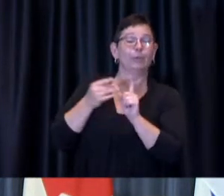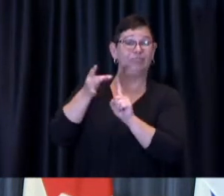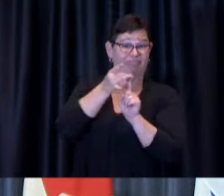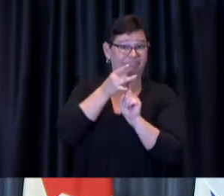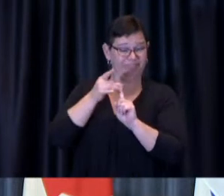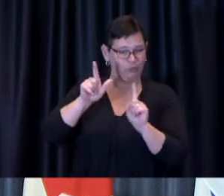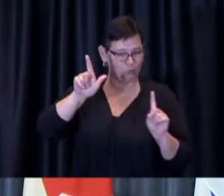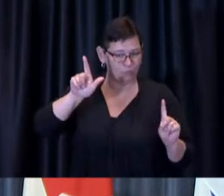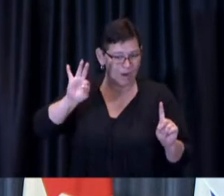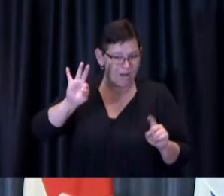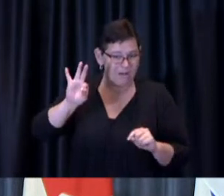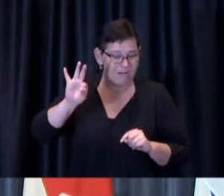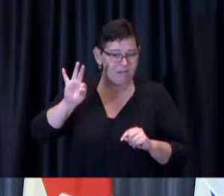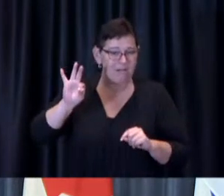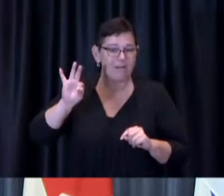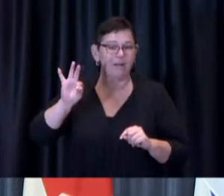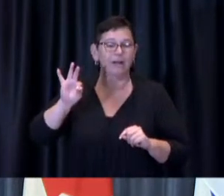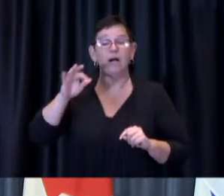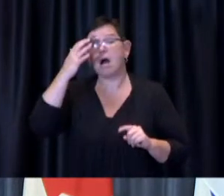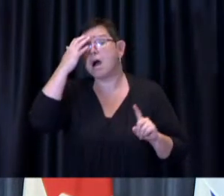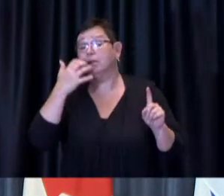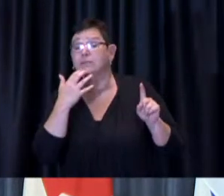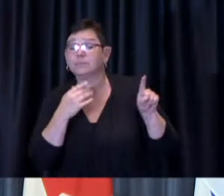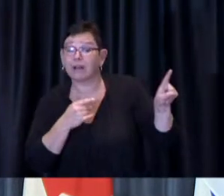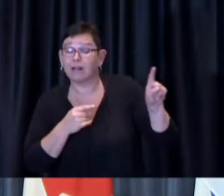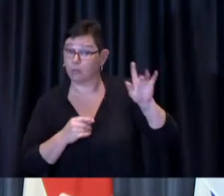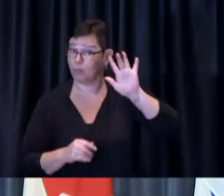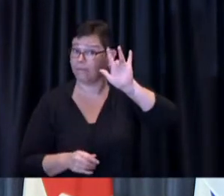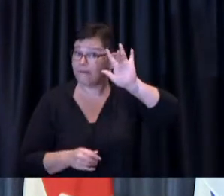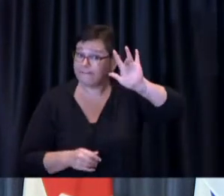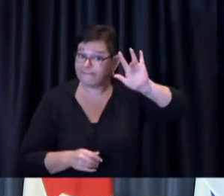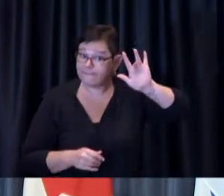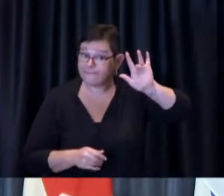25 people were in the hospital, three in the ICU.